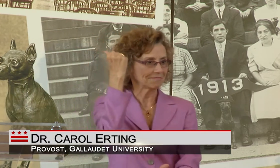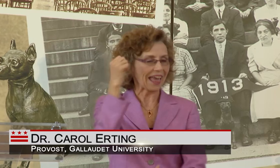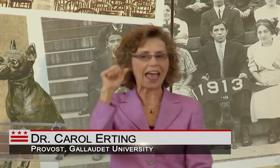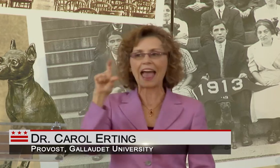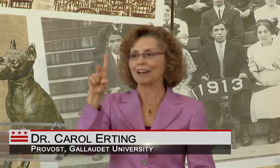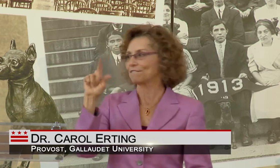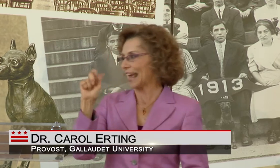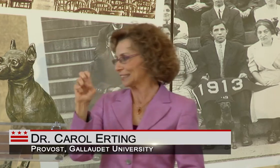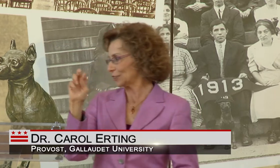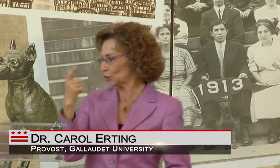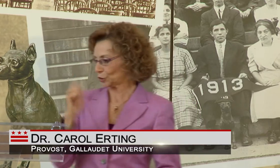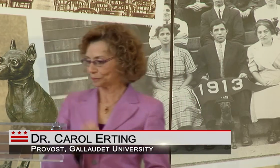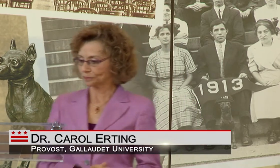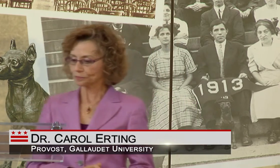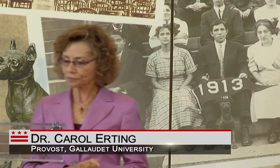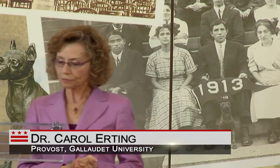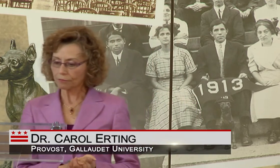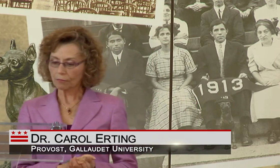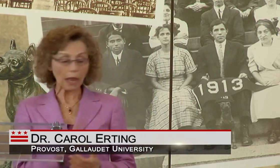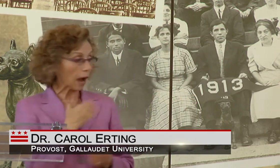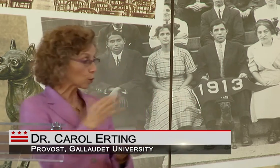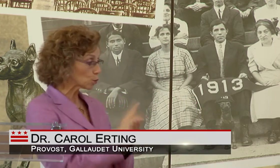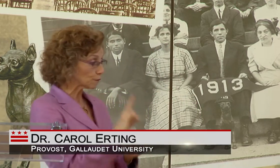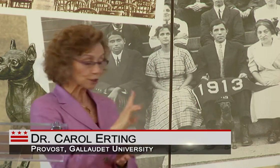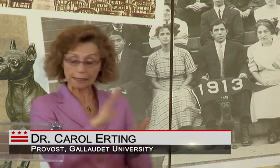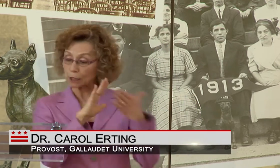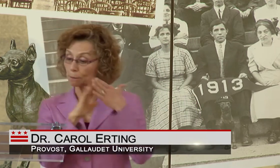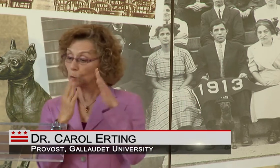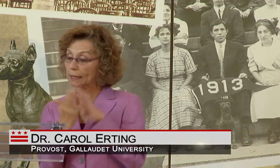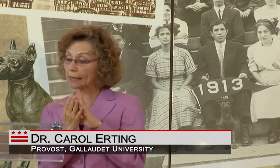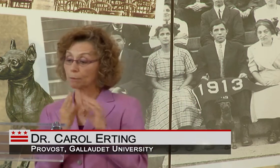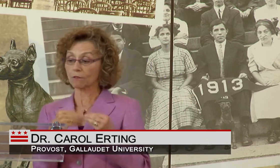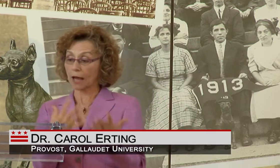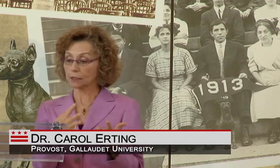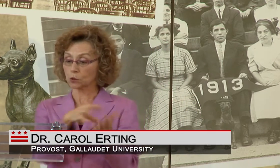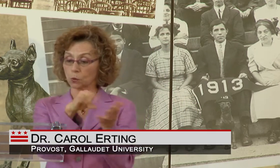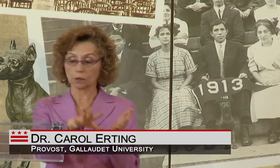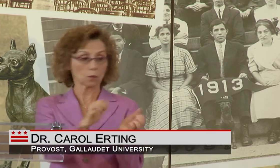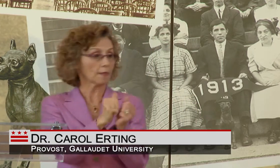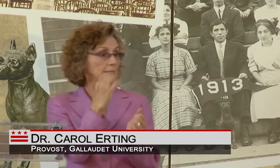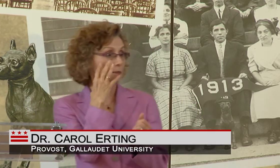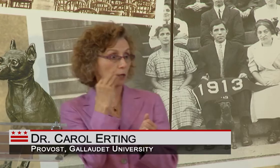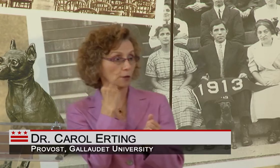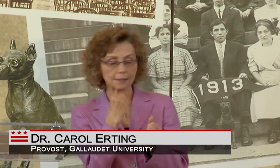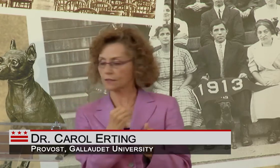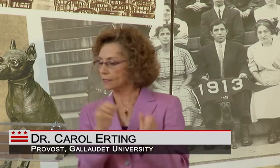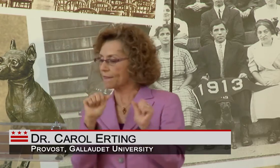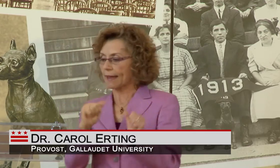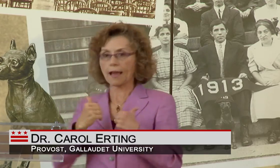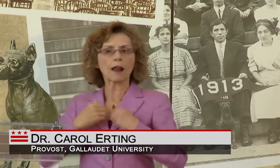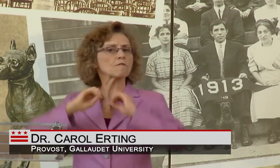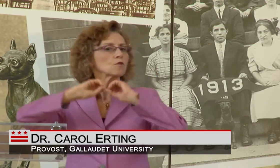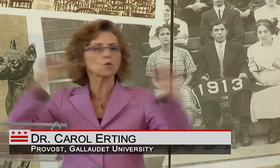GALLAUDET ADVANTAGE. OUR UNIVERSITY COMMUNITY PROVIDES STUDENTS WITH A NUMBER